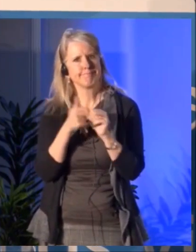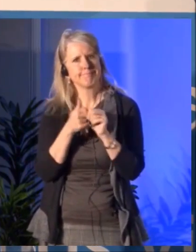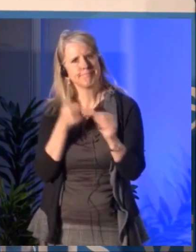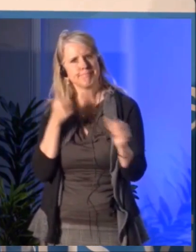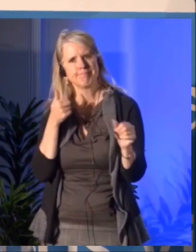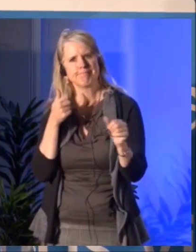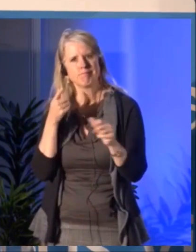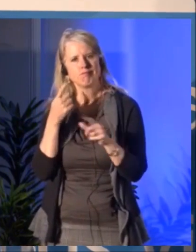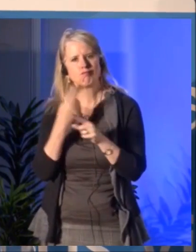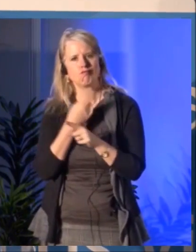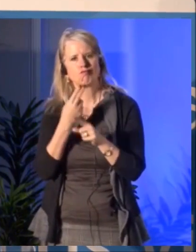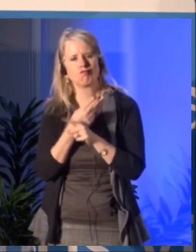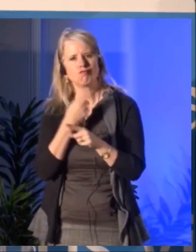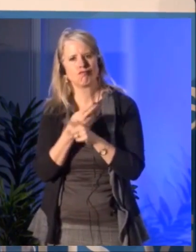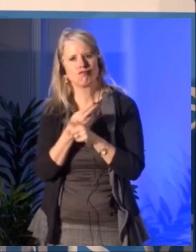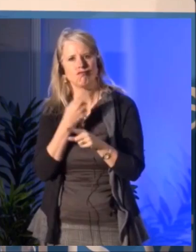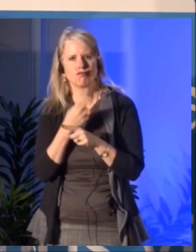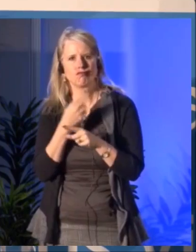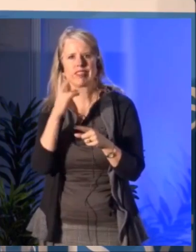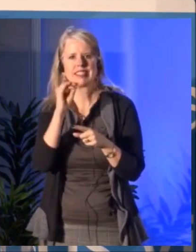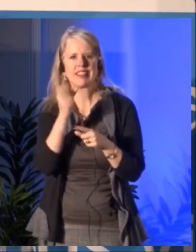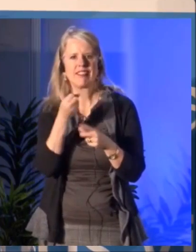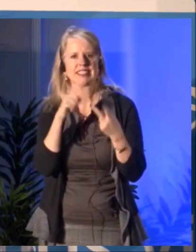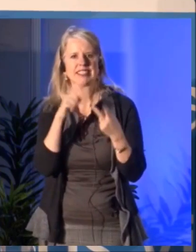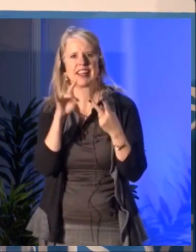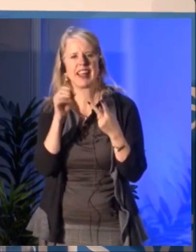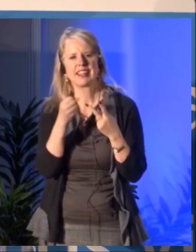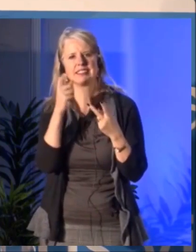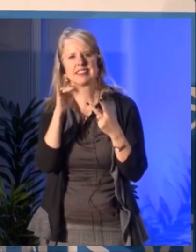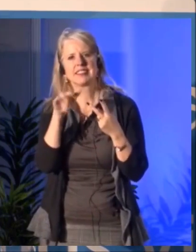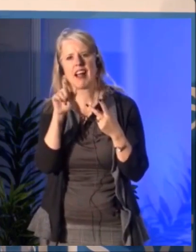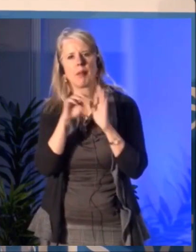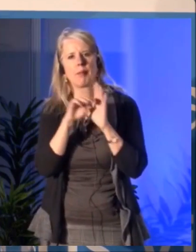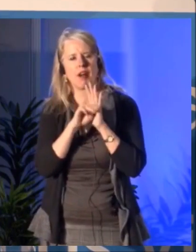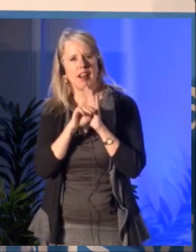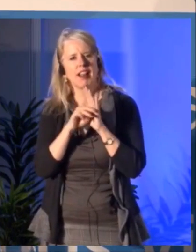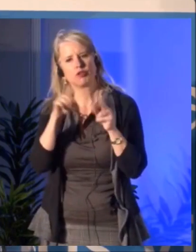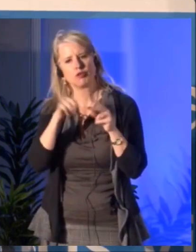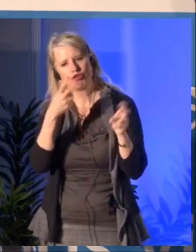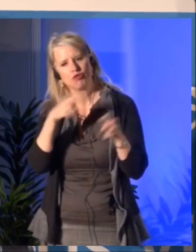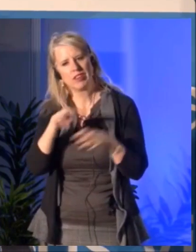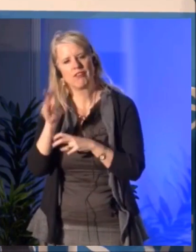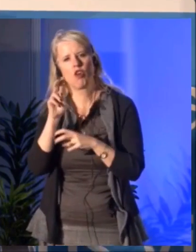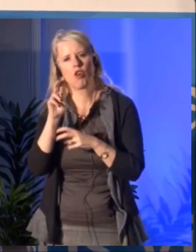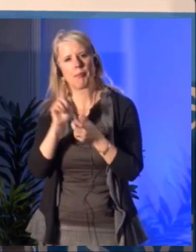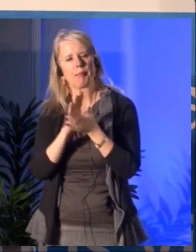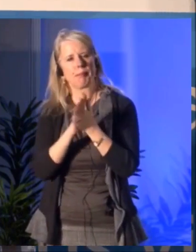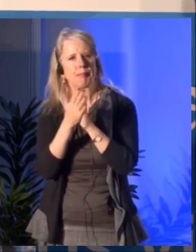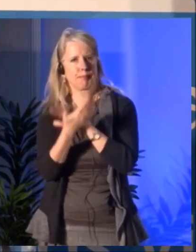of the summit really is to really develop projects